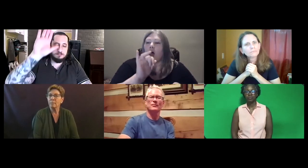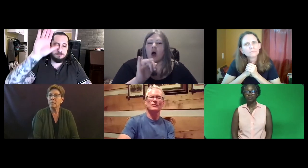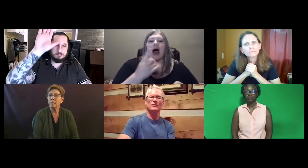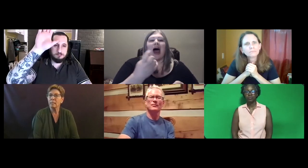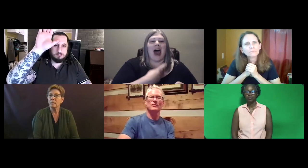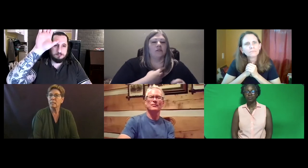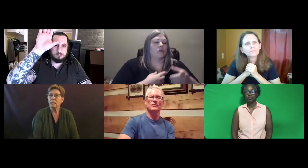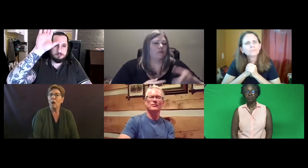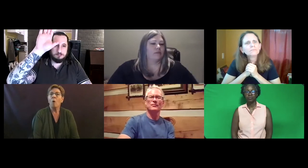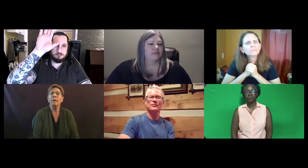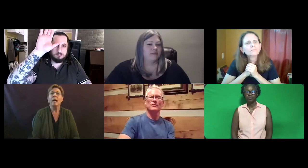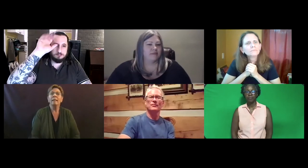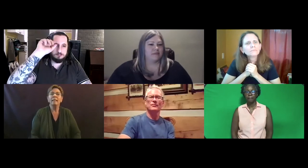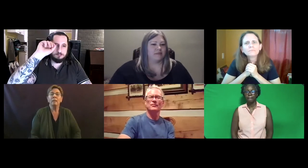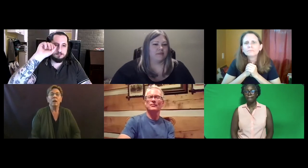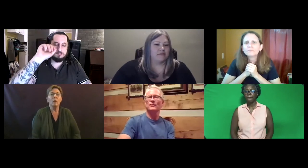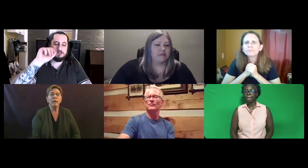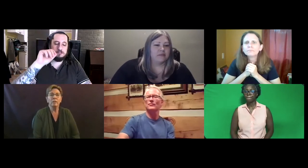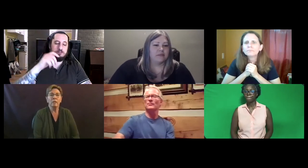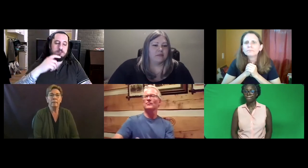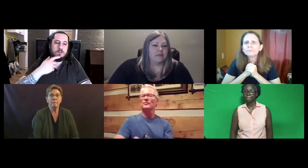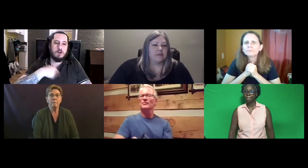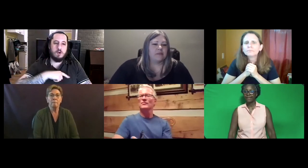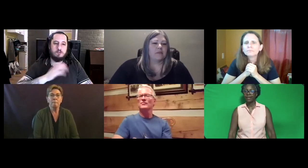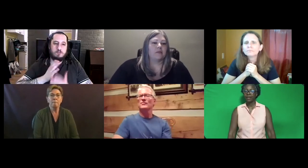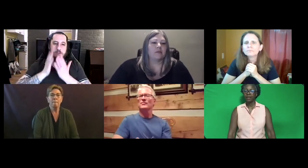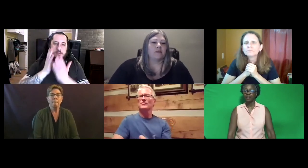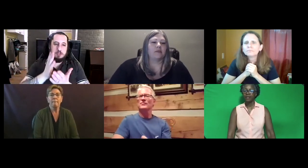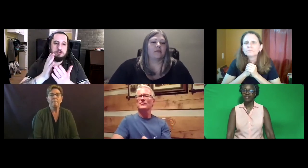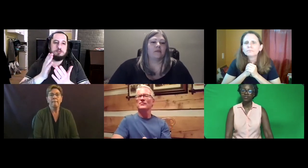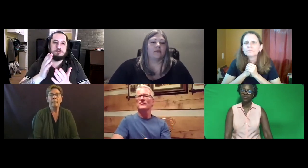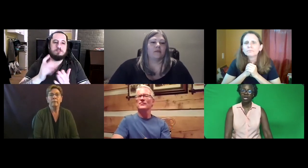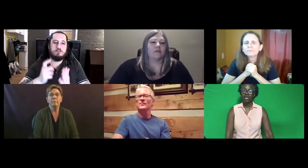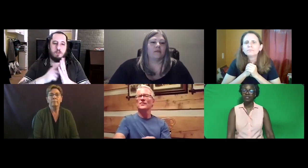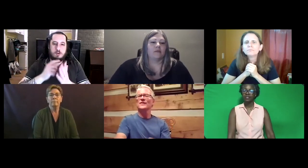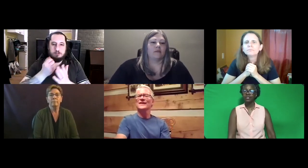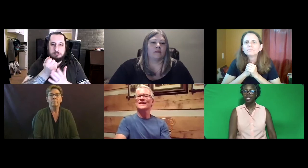Oh yeah, I think go ahead Jon? Jon: This is Jon.